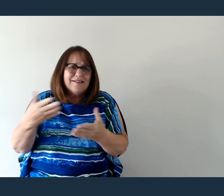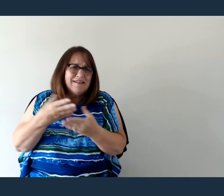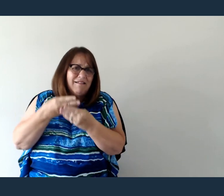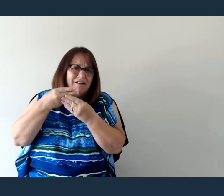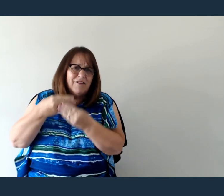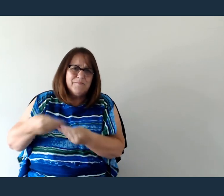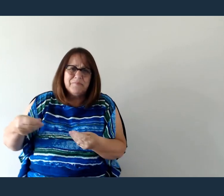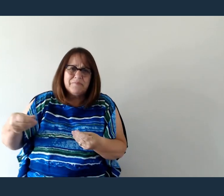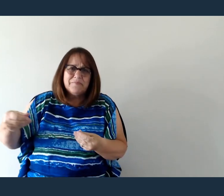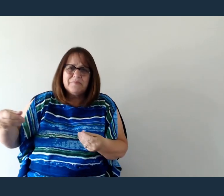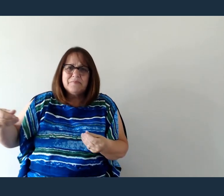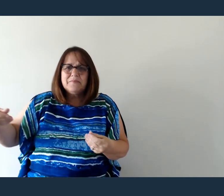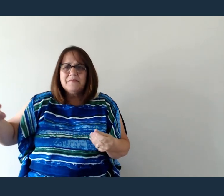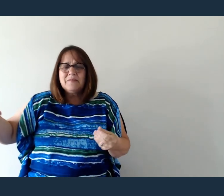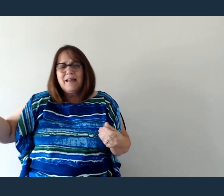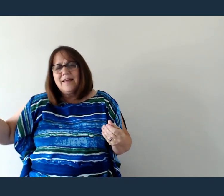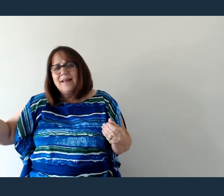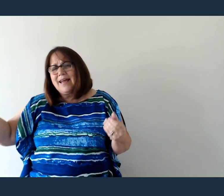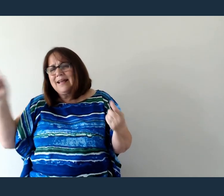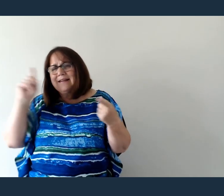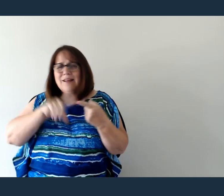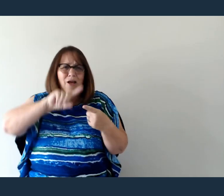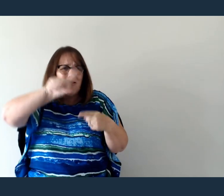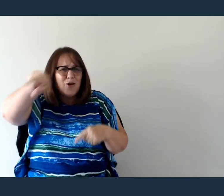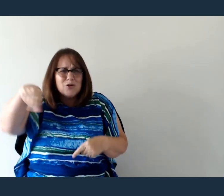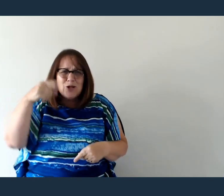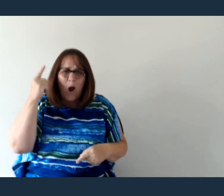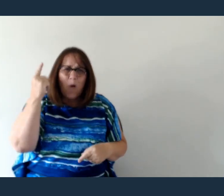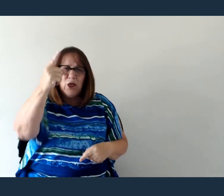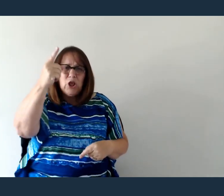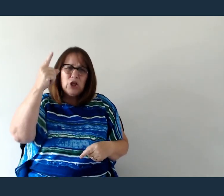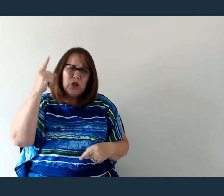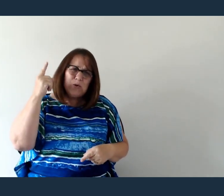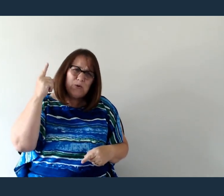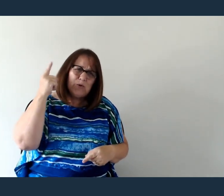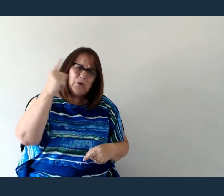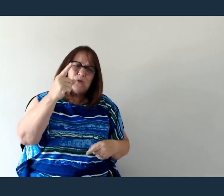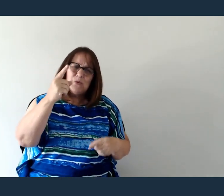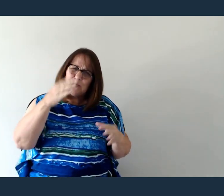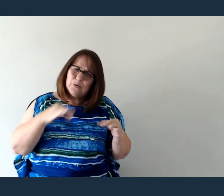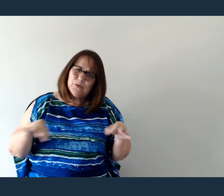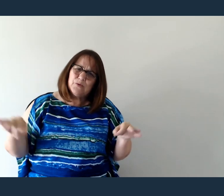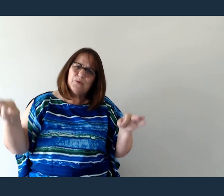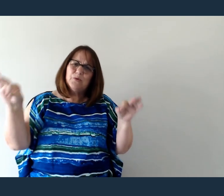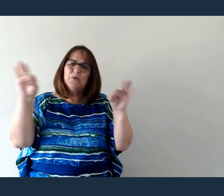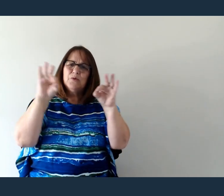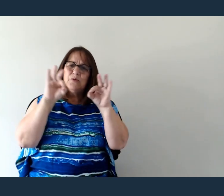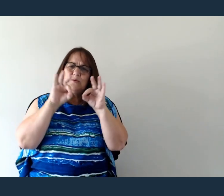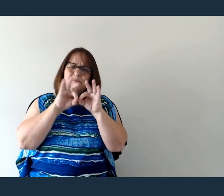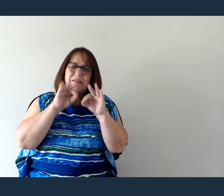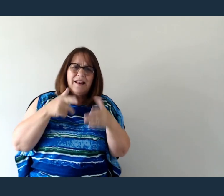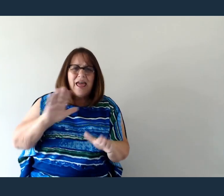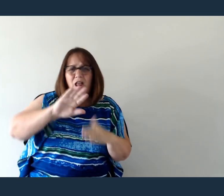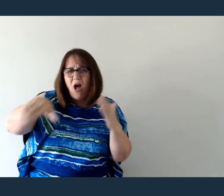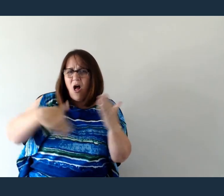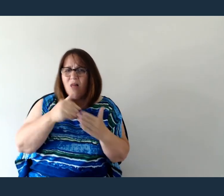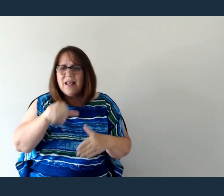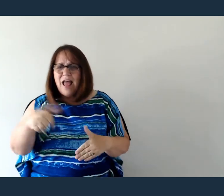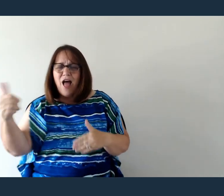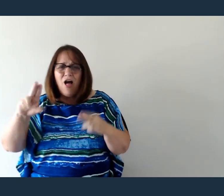Until there's only You Let all the other names fade away